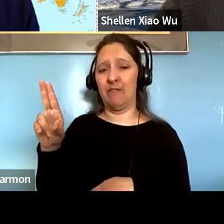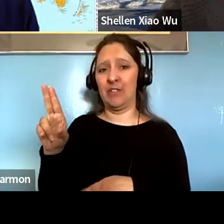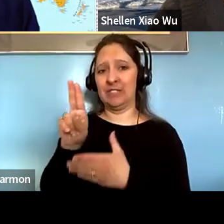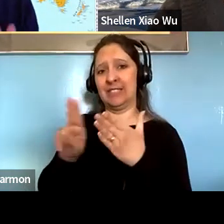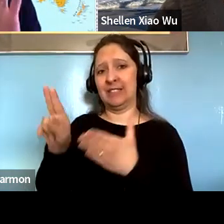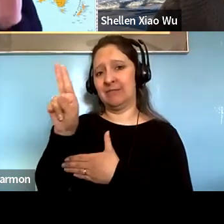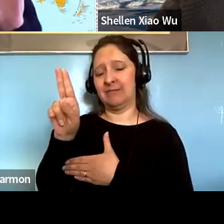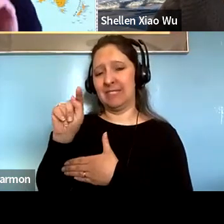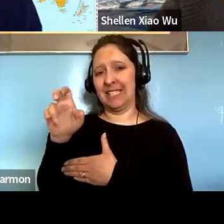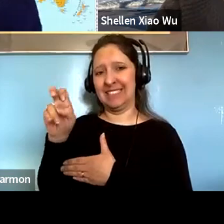Salvador Santino Regilme: bye.